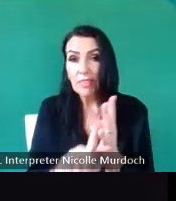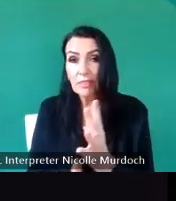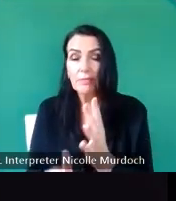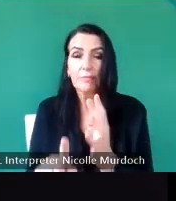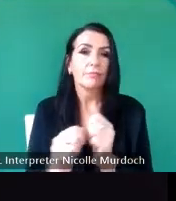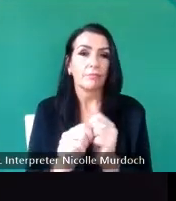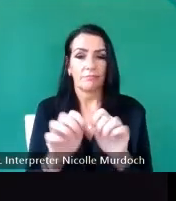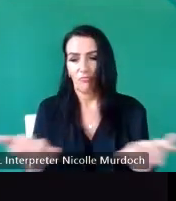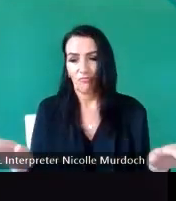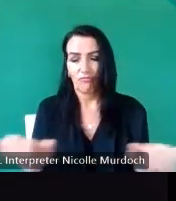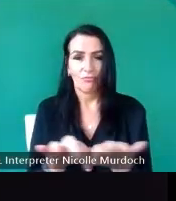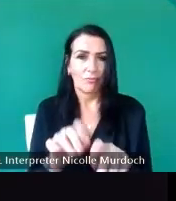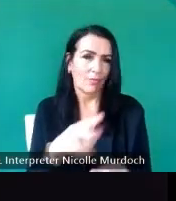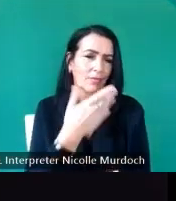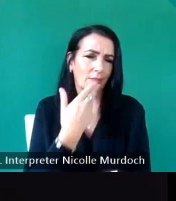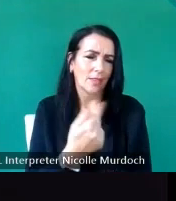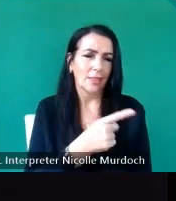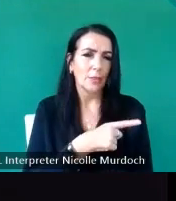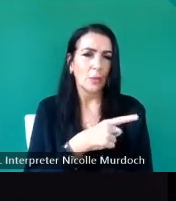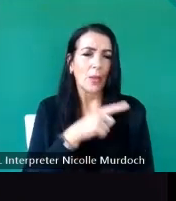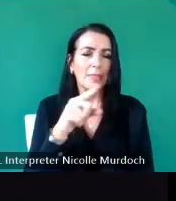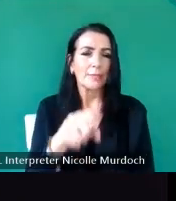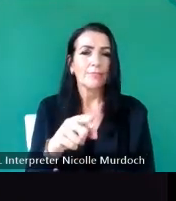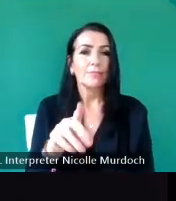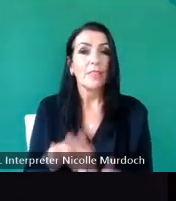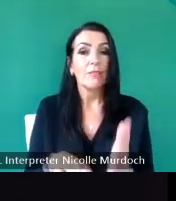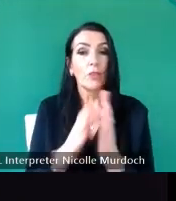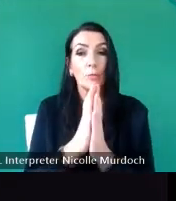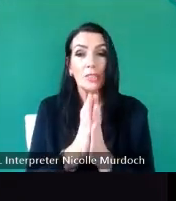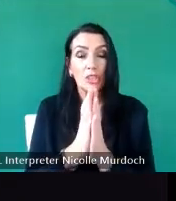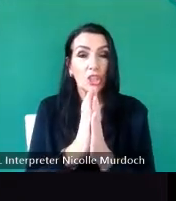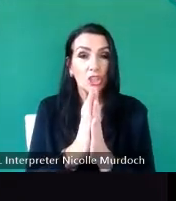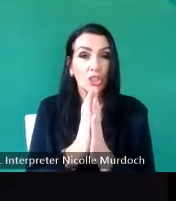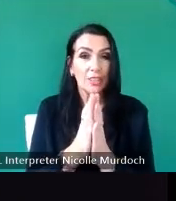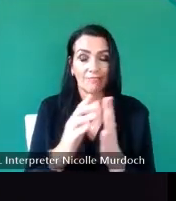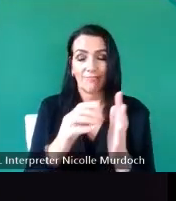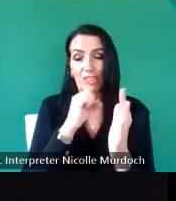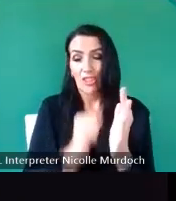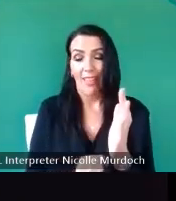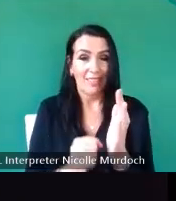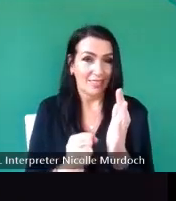that's a nice one because that's from a church in in in Shetland and that's a case where a